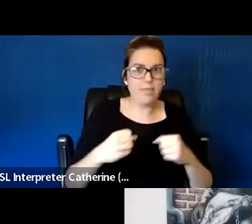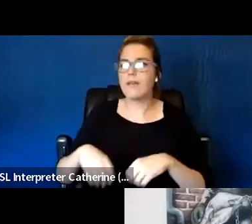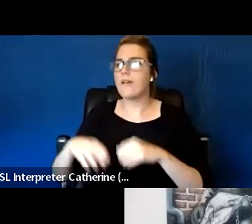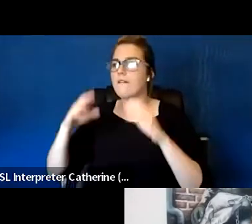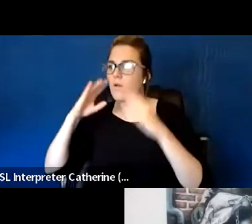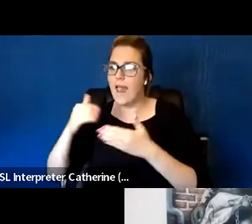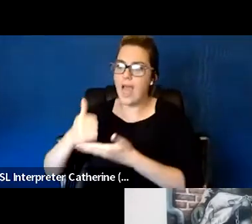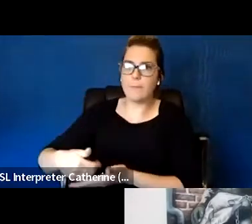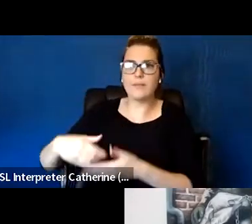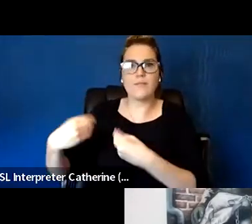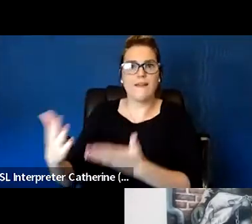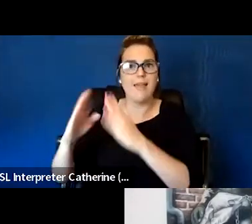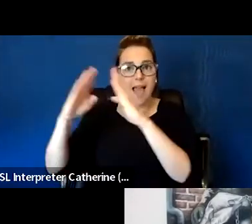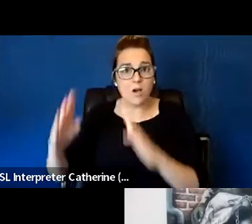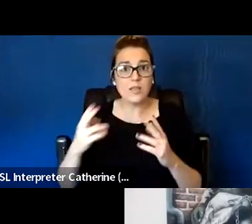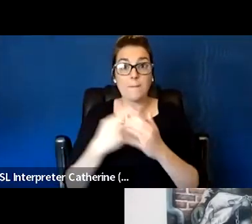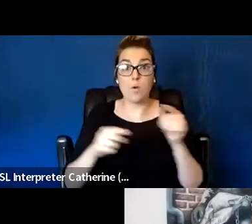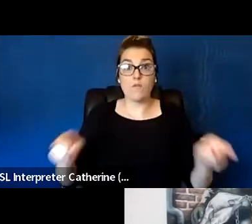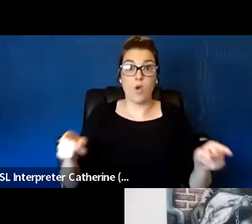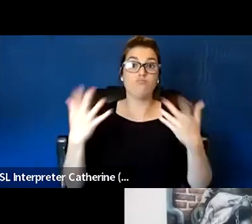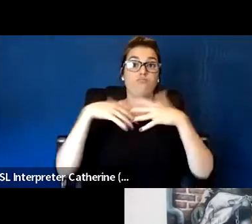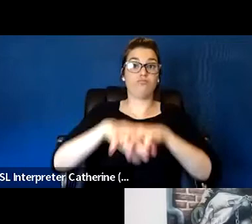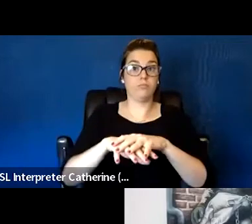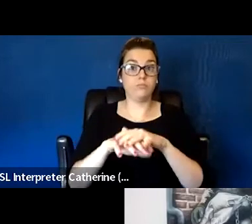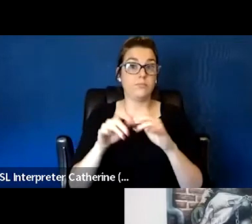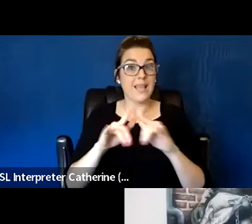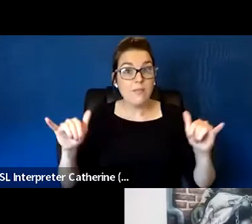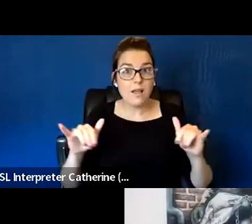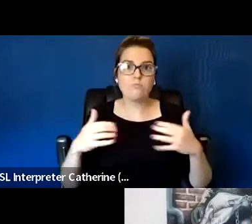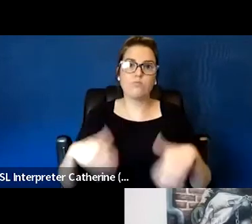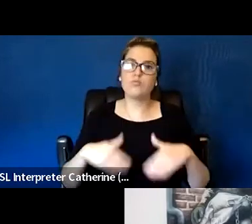So those are the keys, the act team, or support services,